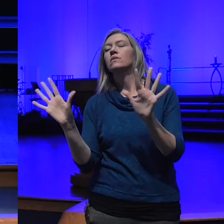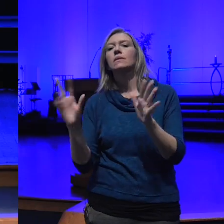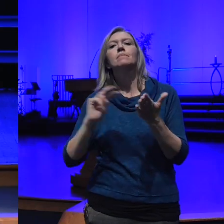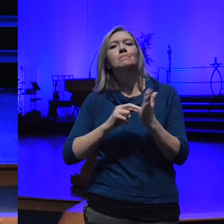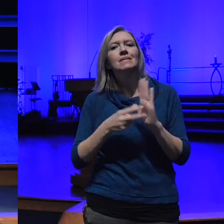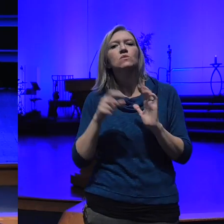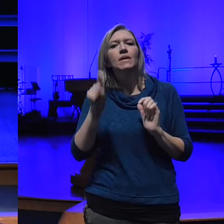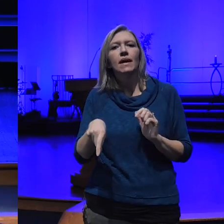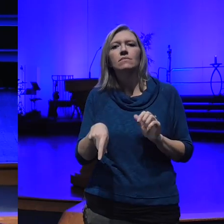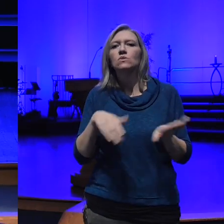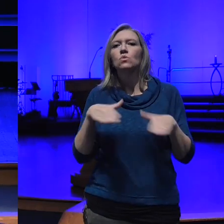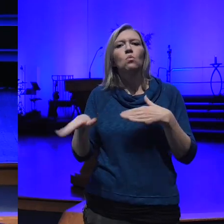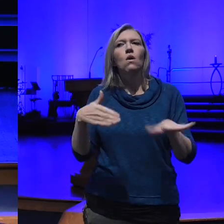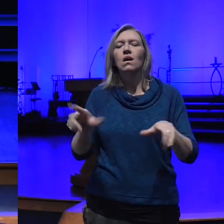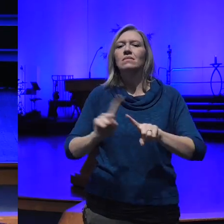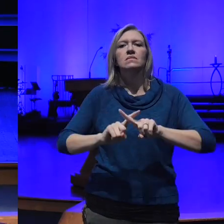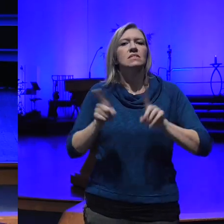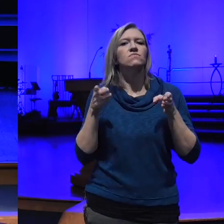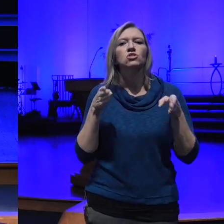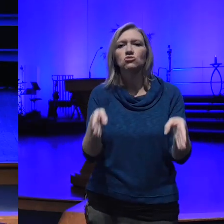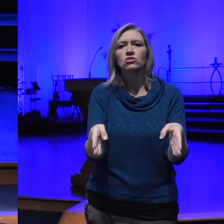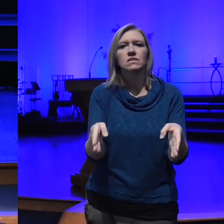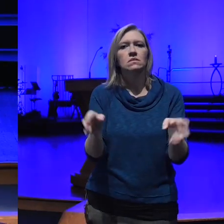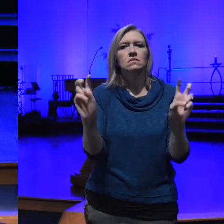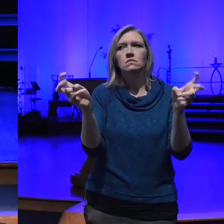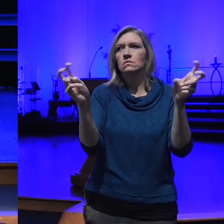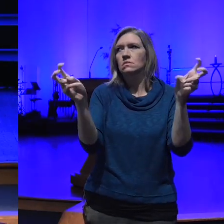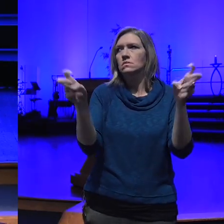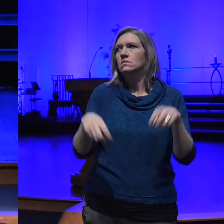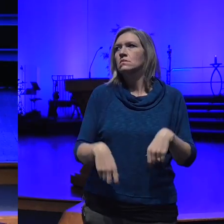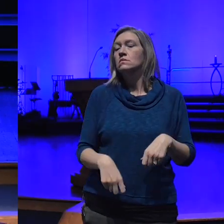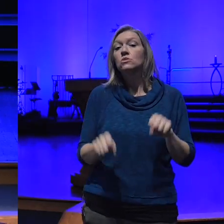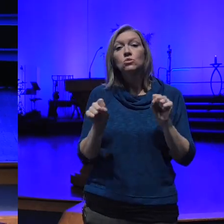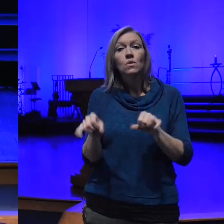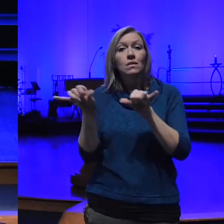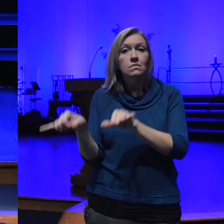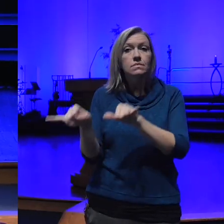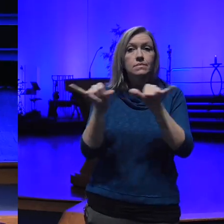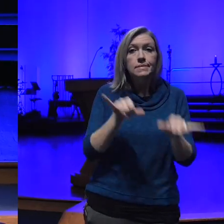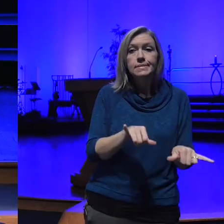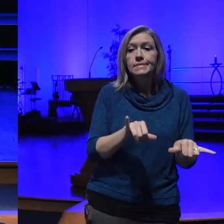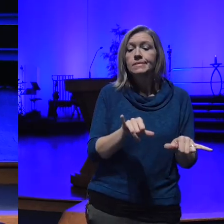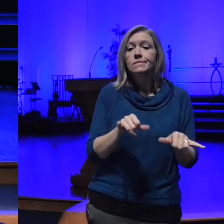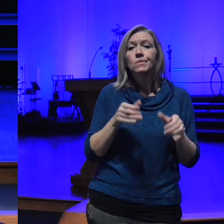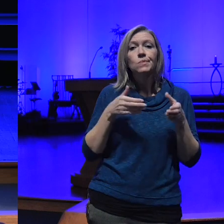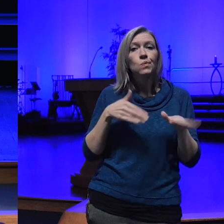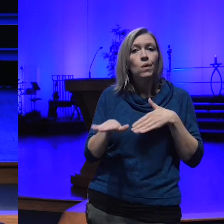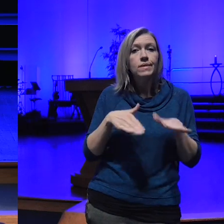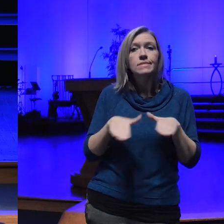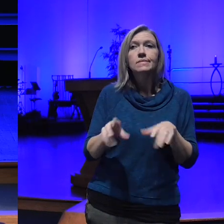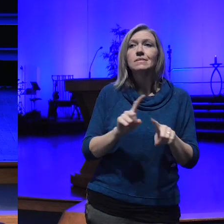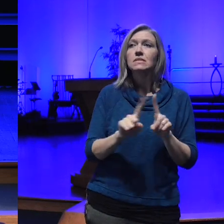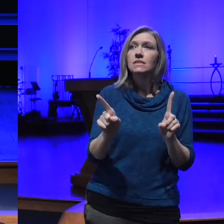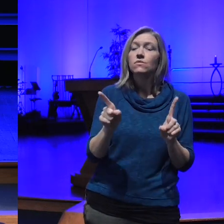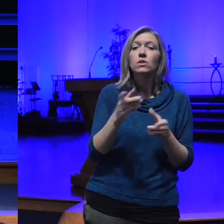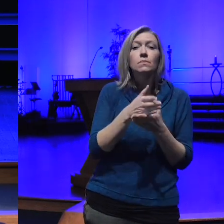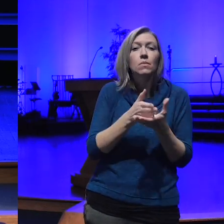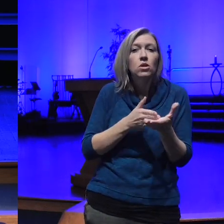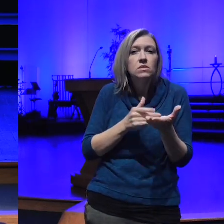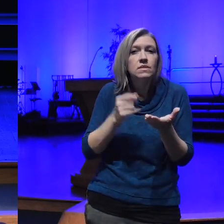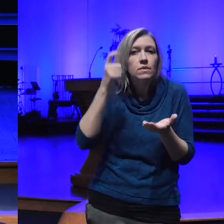streets you could equ equate that to walk down different synapses of our brain to take ourselves